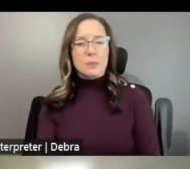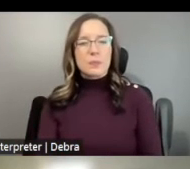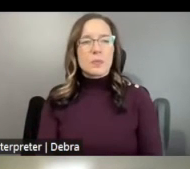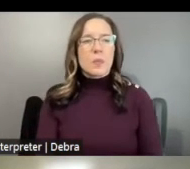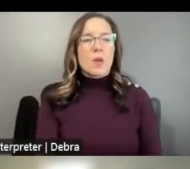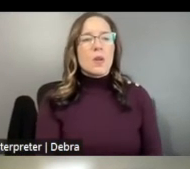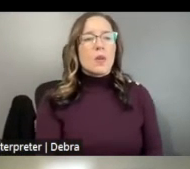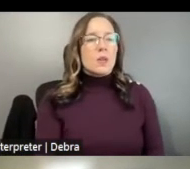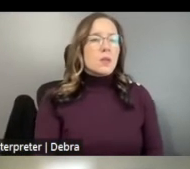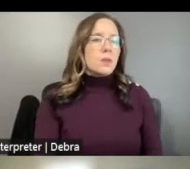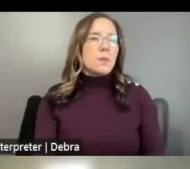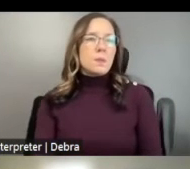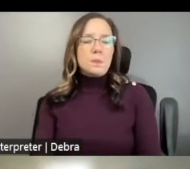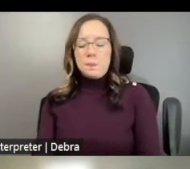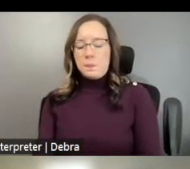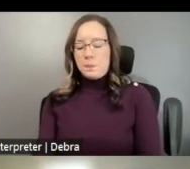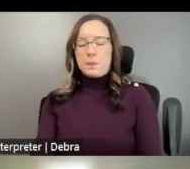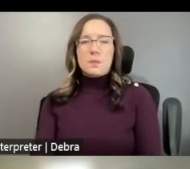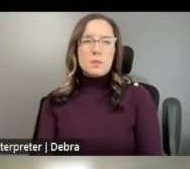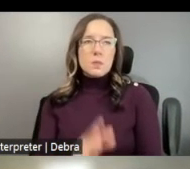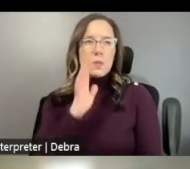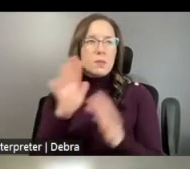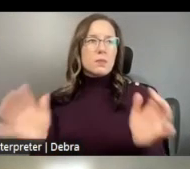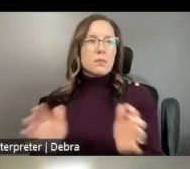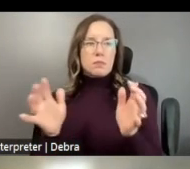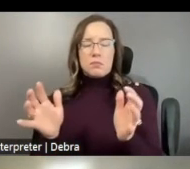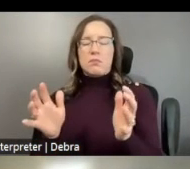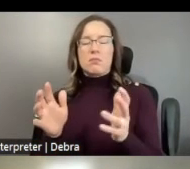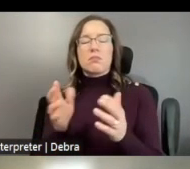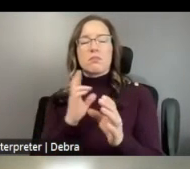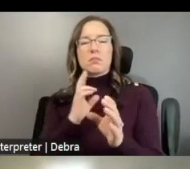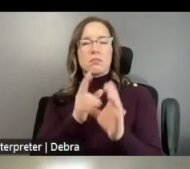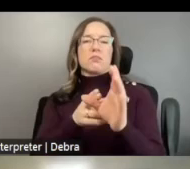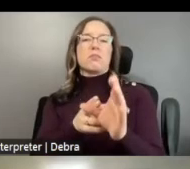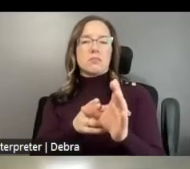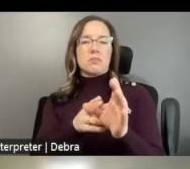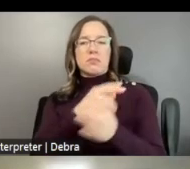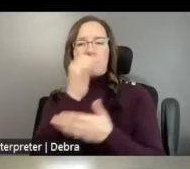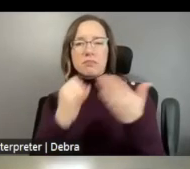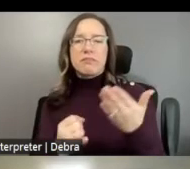DANCE PROJECTS WILL ENCOURAGE THE PARTICIPATION OF ARTISTS, PRODUCTION STAFF, ADMINISTRATORS,